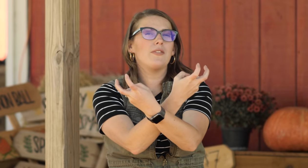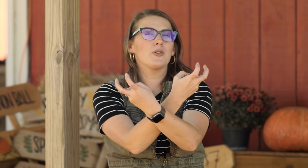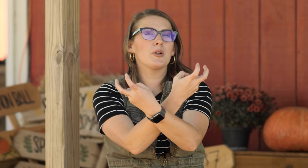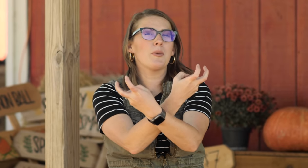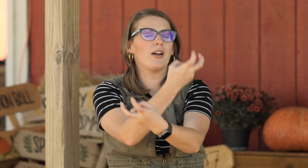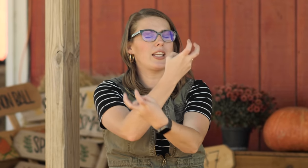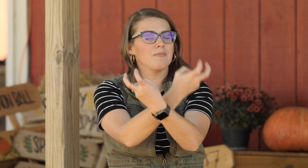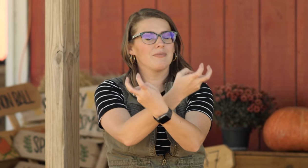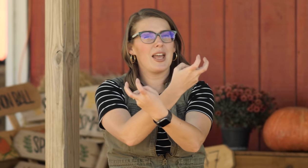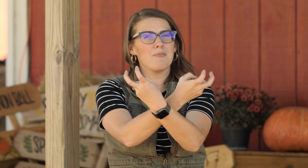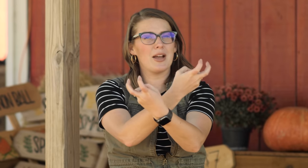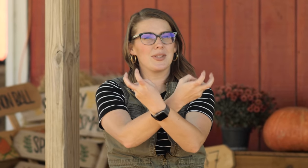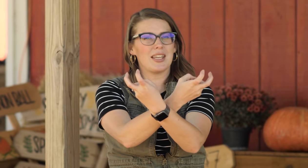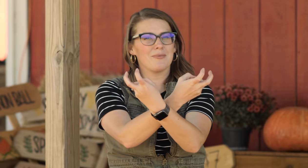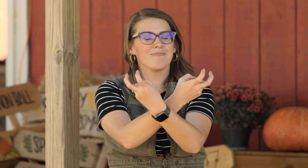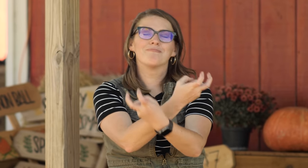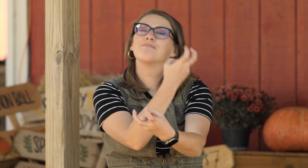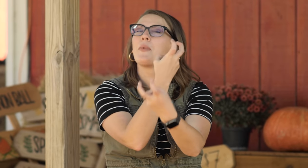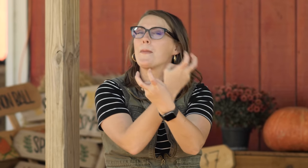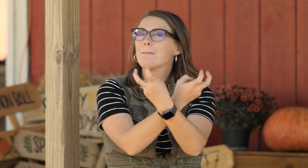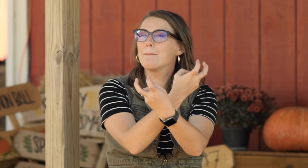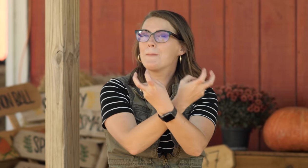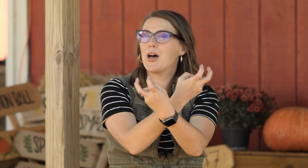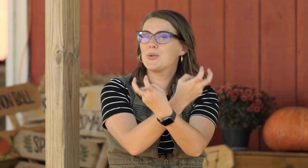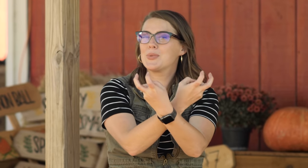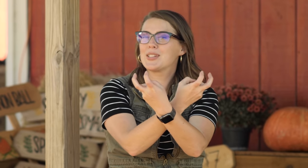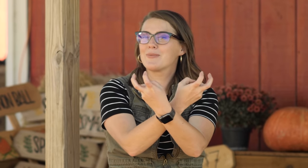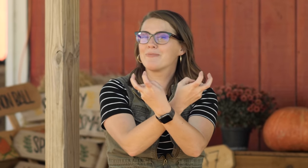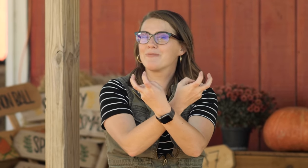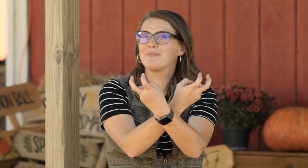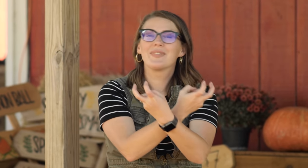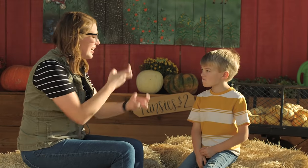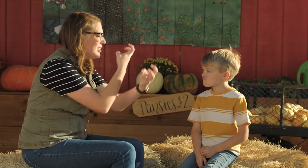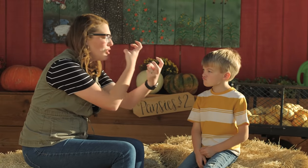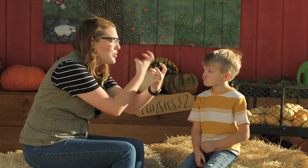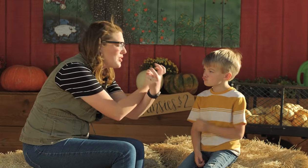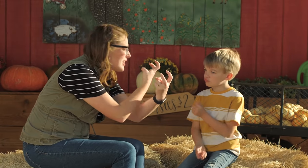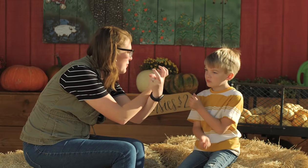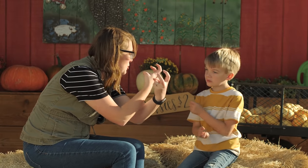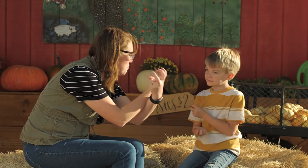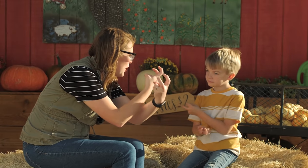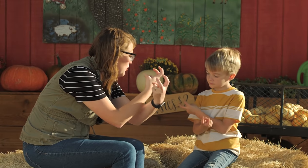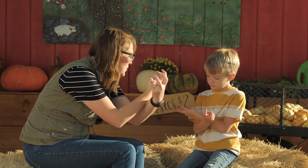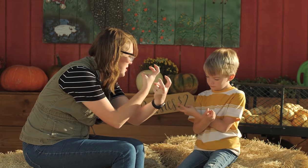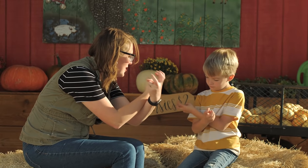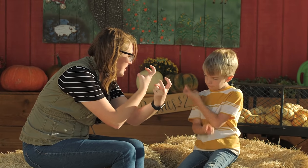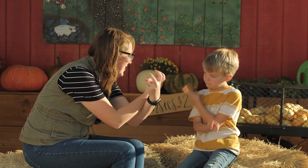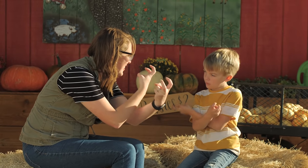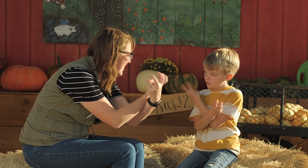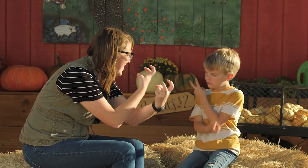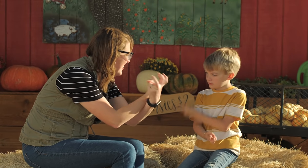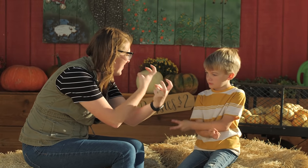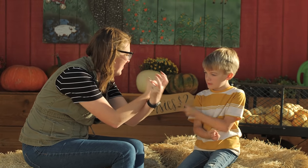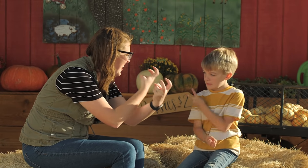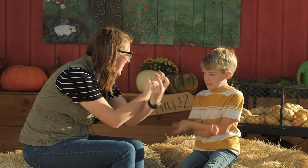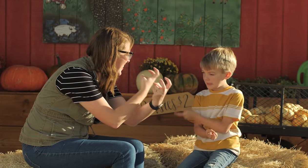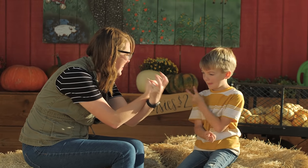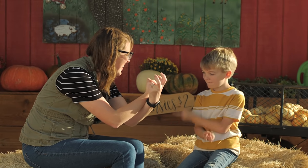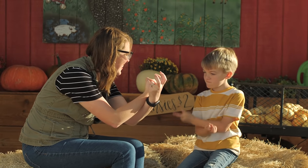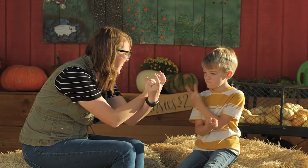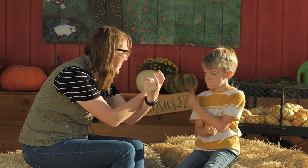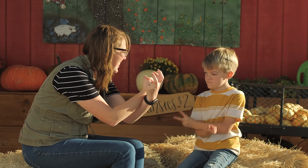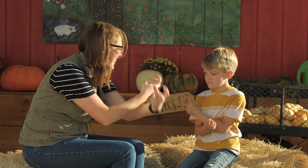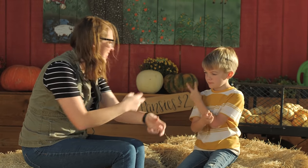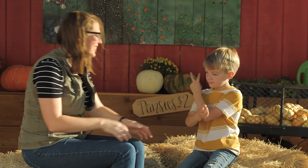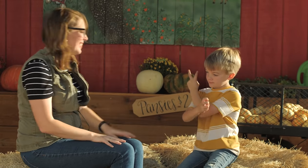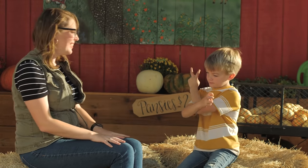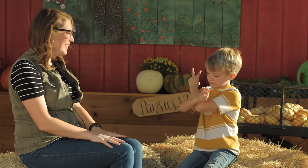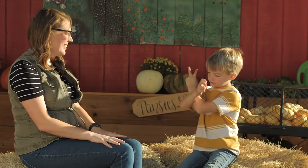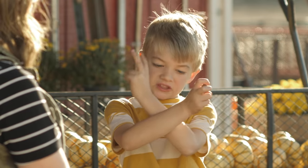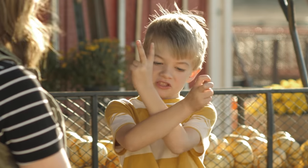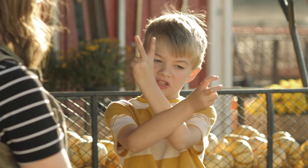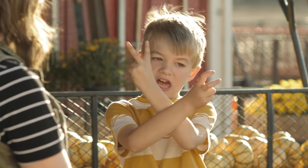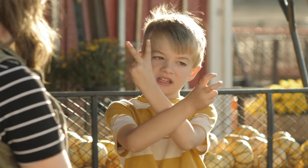from your body and bouncing, 'bones'. Can you do the sign for bones? Bones. Very good. It's like